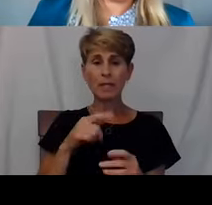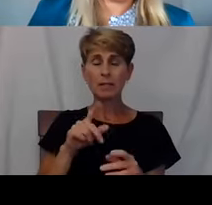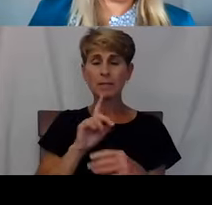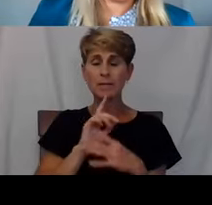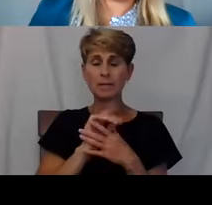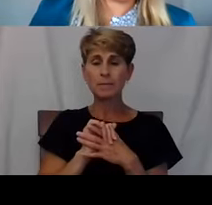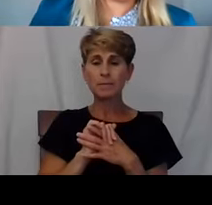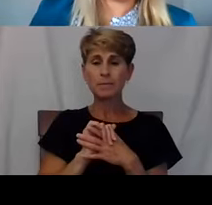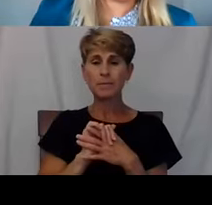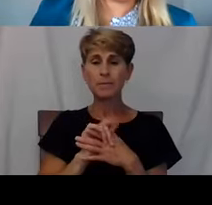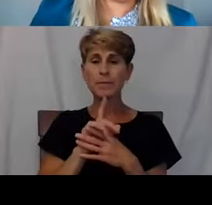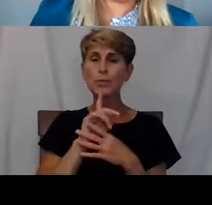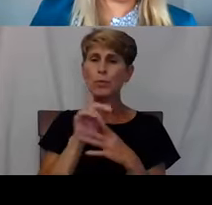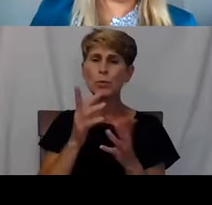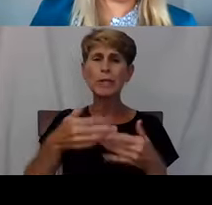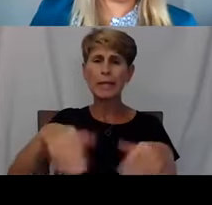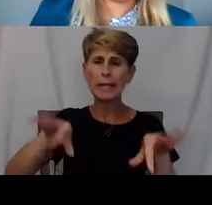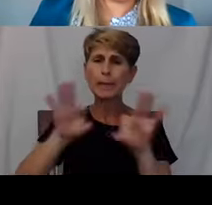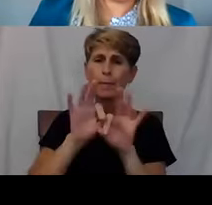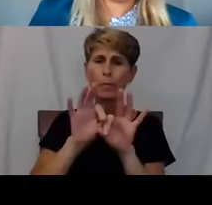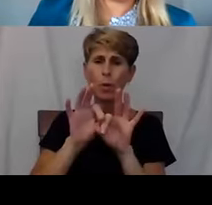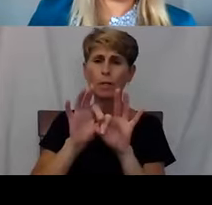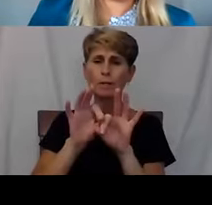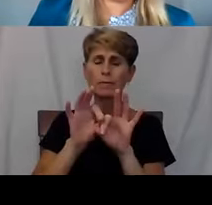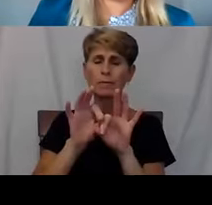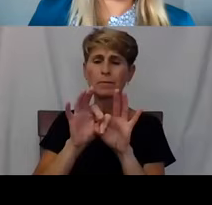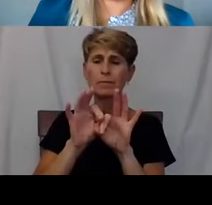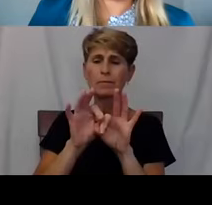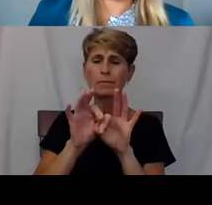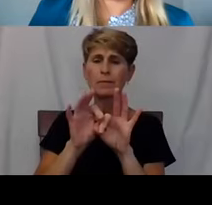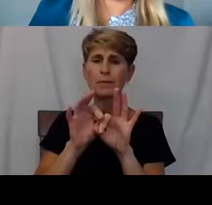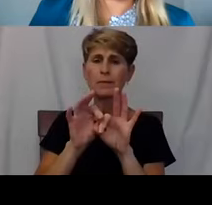that my clients, we start out 50-50.